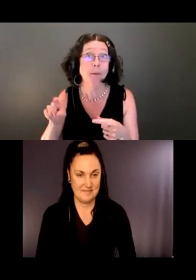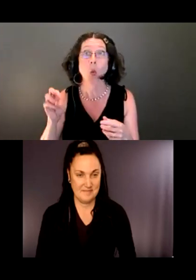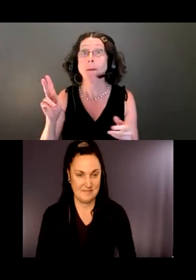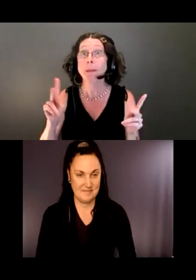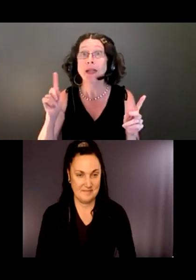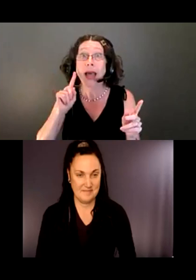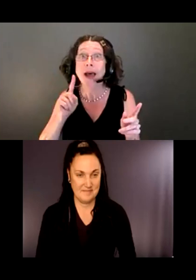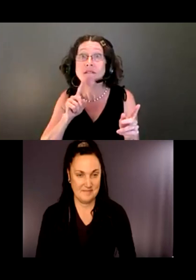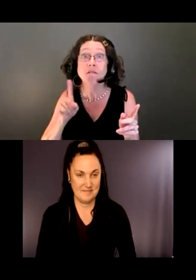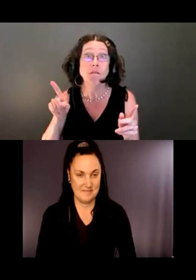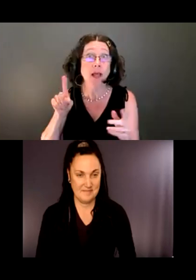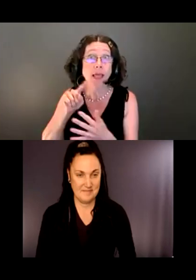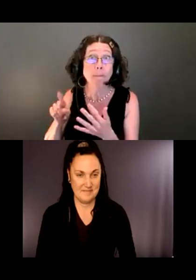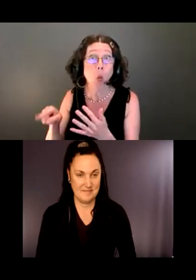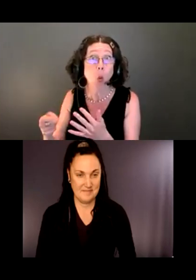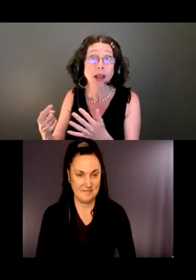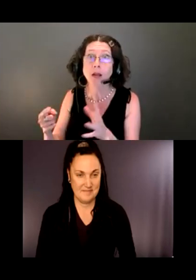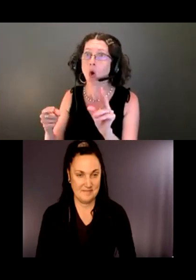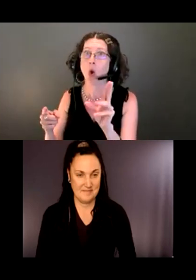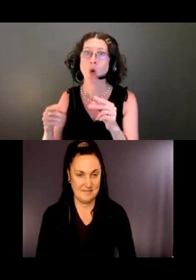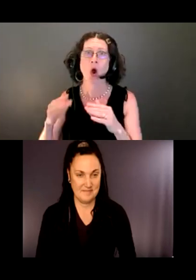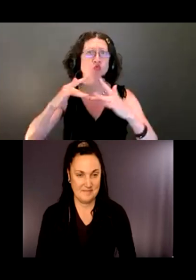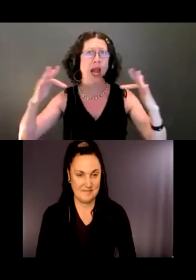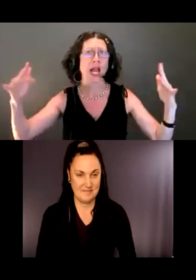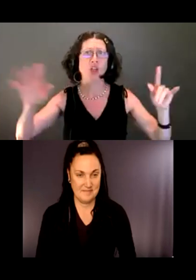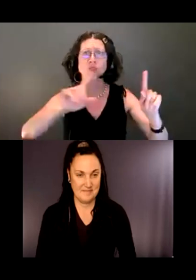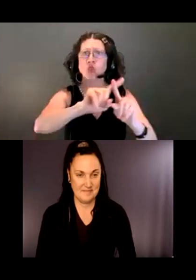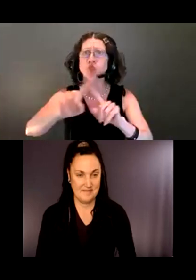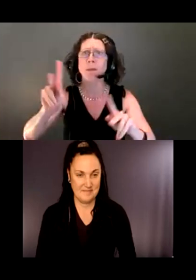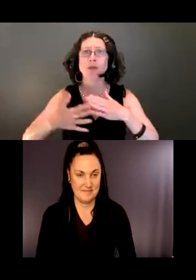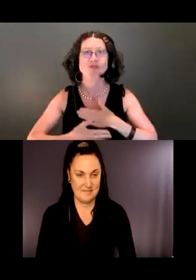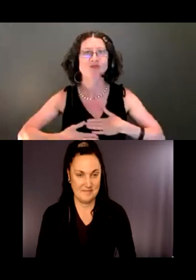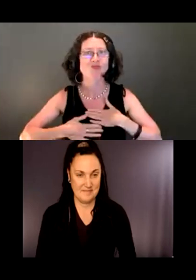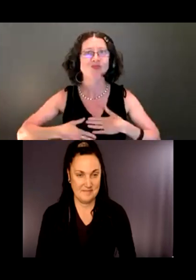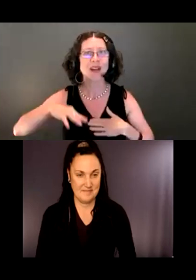There are a range of people that benefit from the sensory guides.